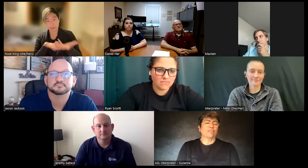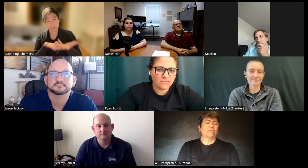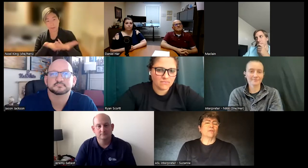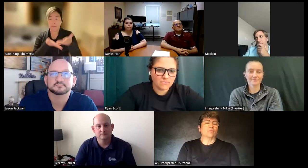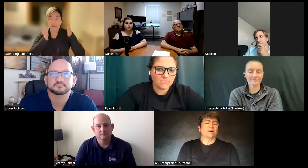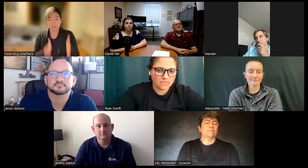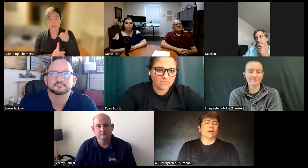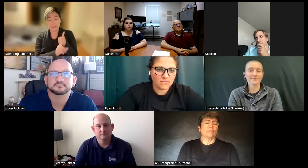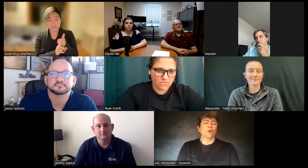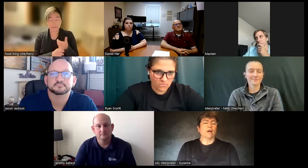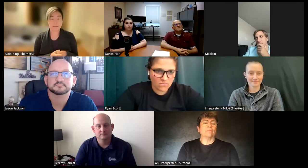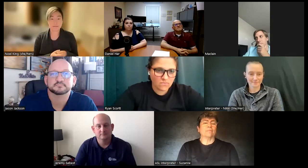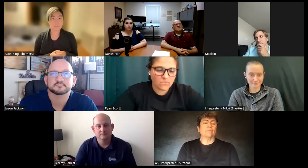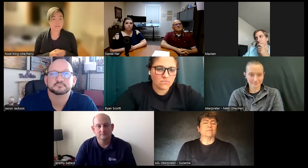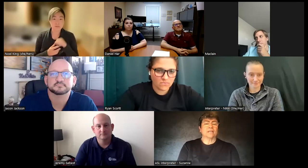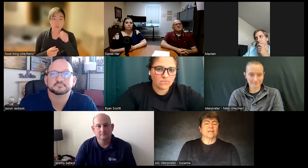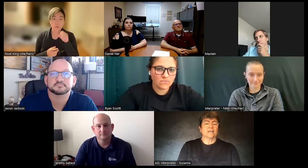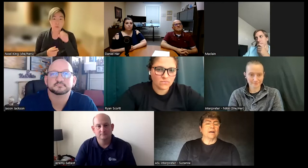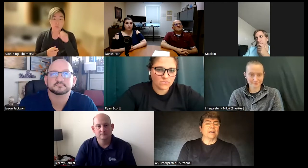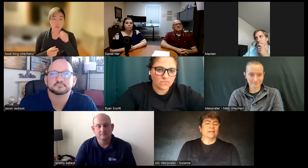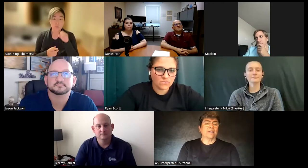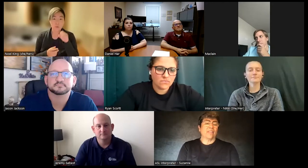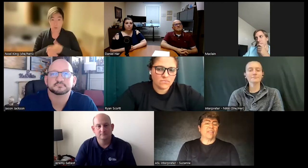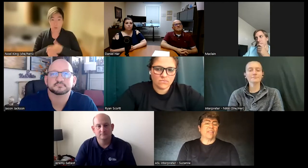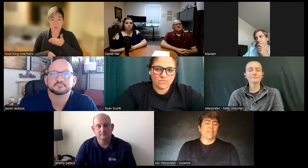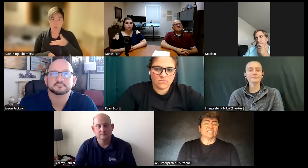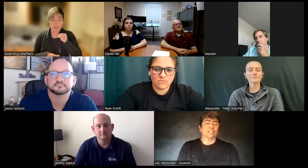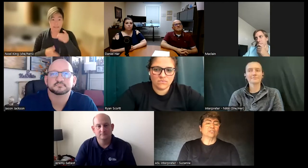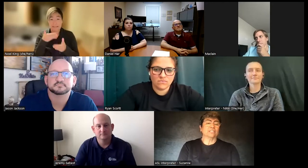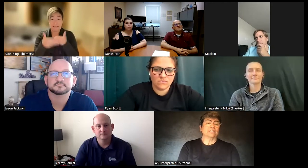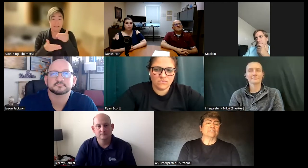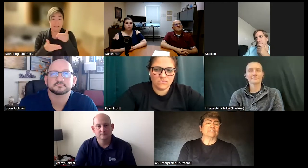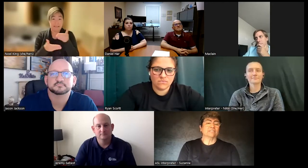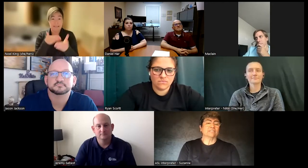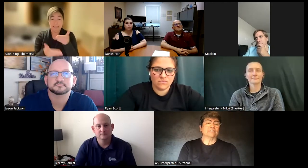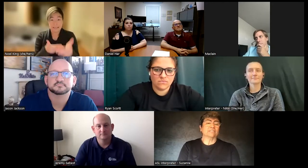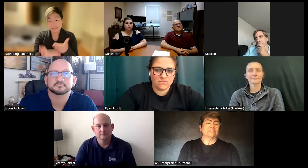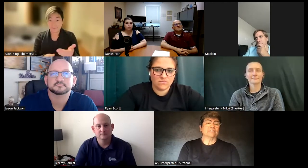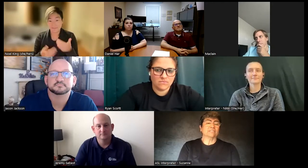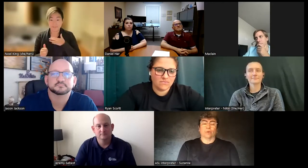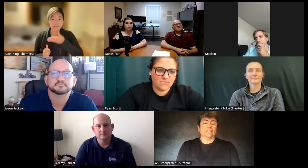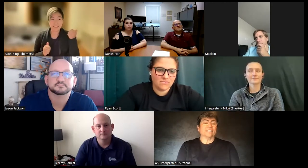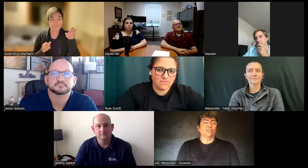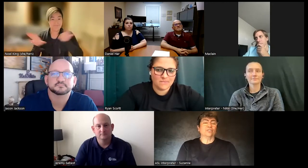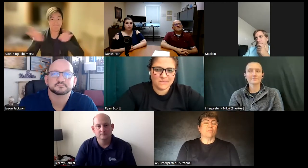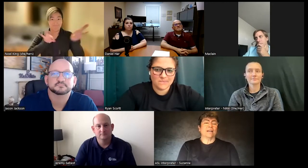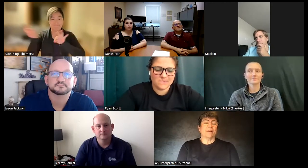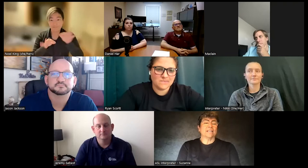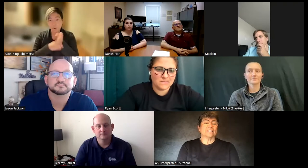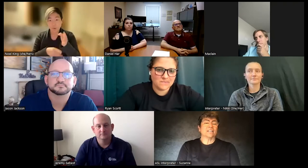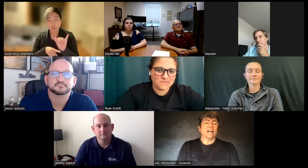therapy programs but and they were very exclusive so I continued my best kind of